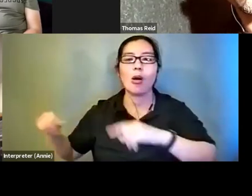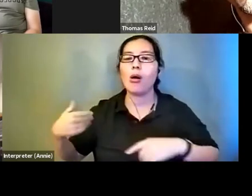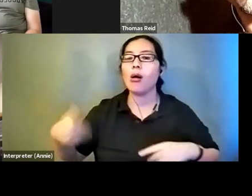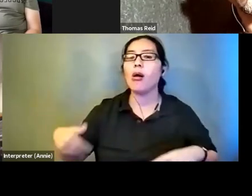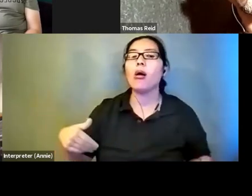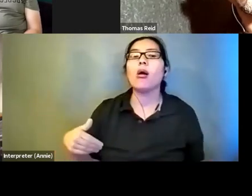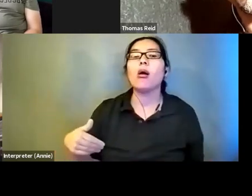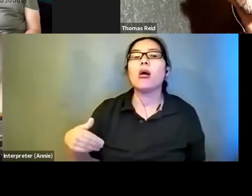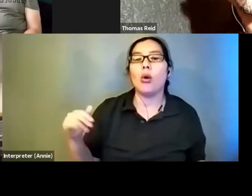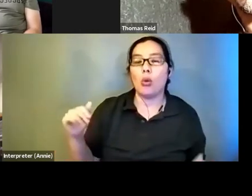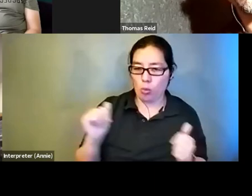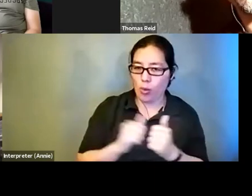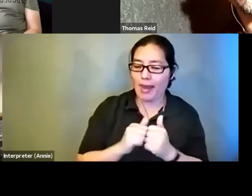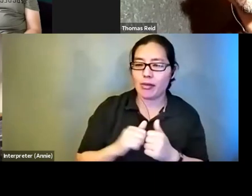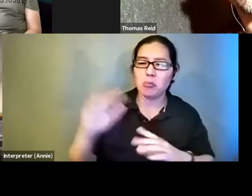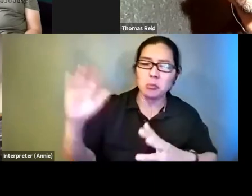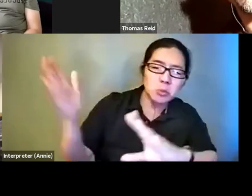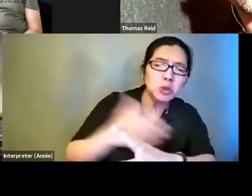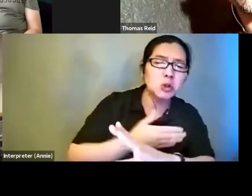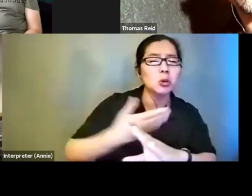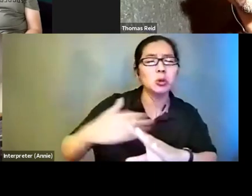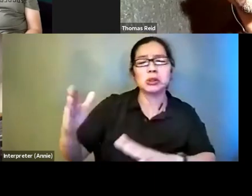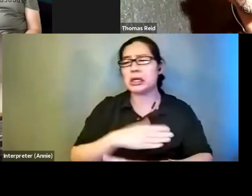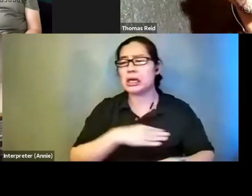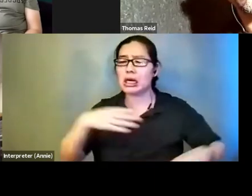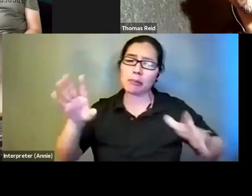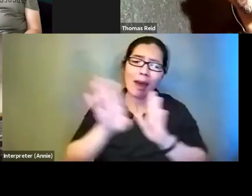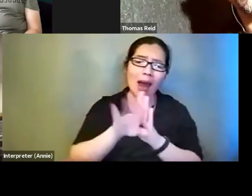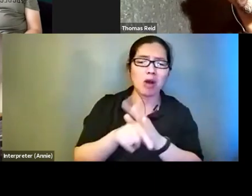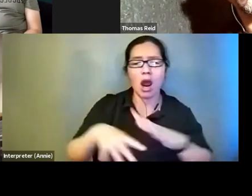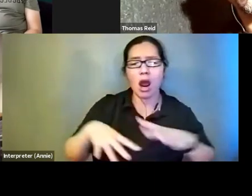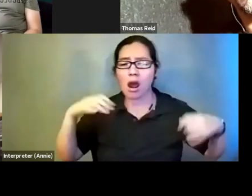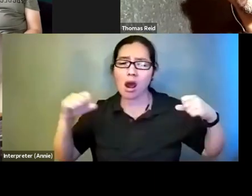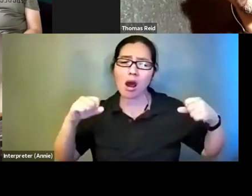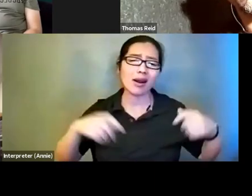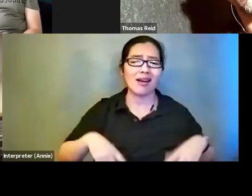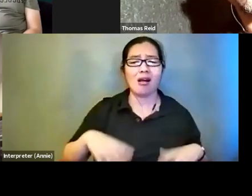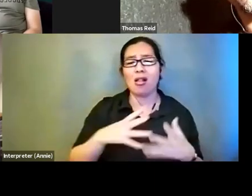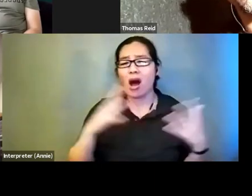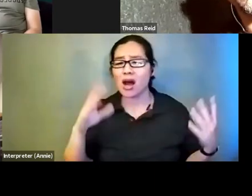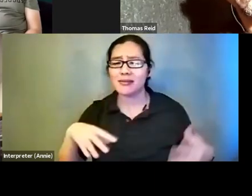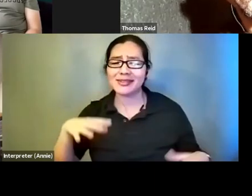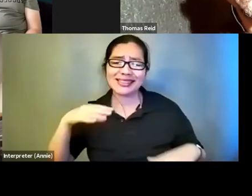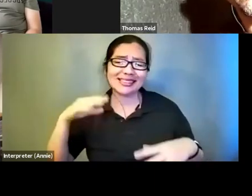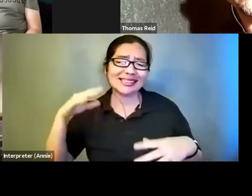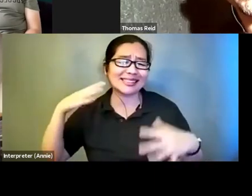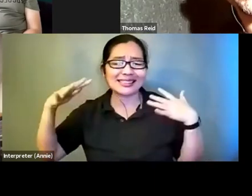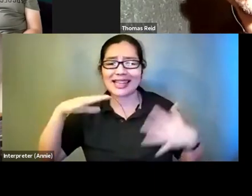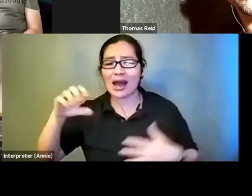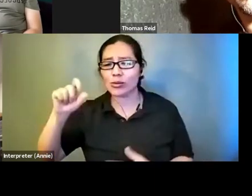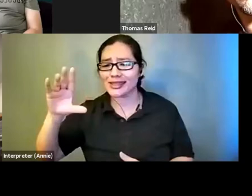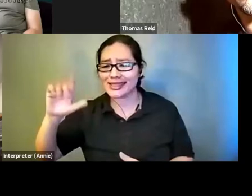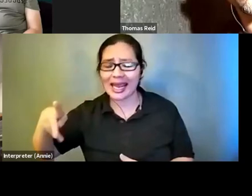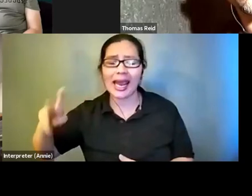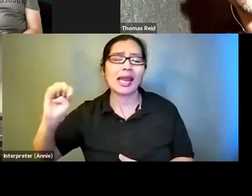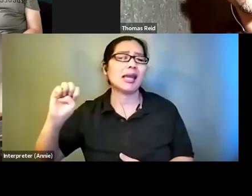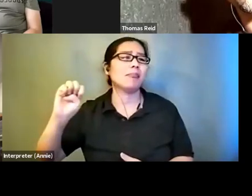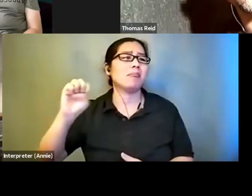heavy score and a lot of sound scape that there aren't a lot of pauses in to make